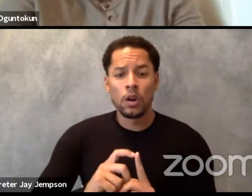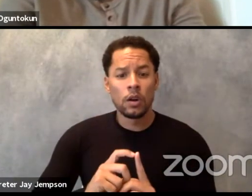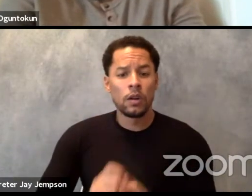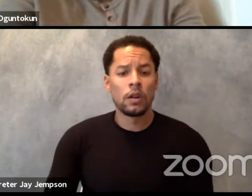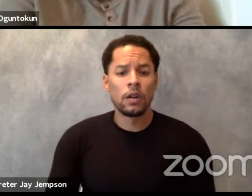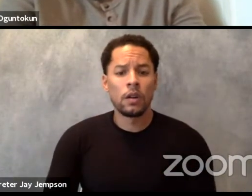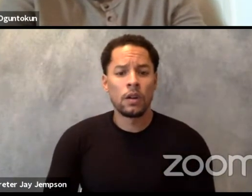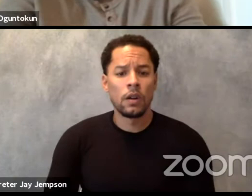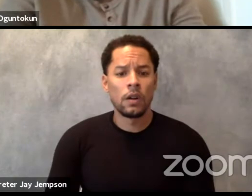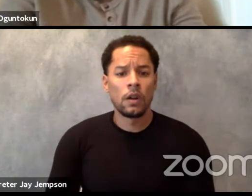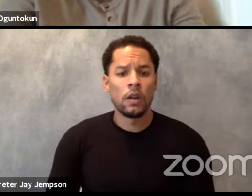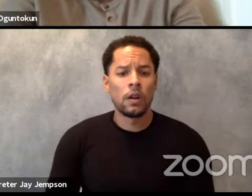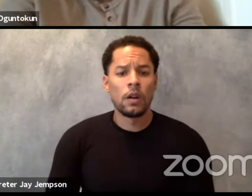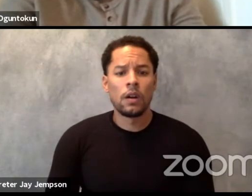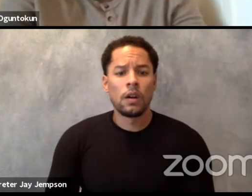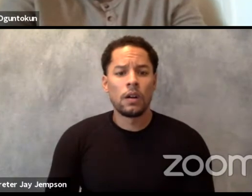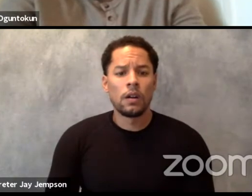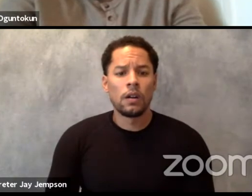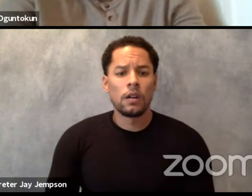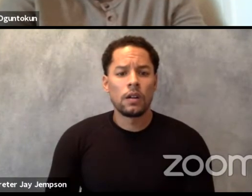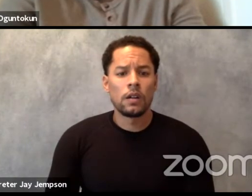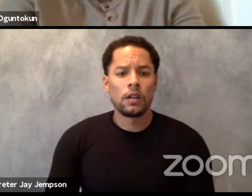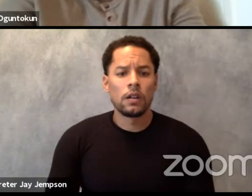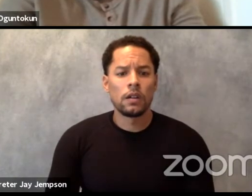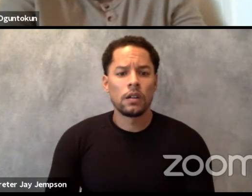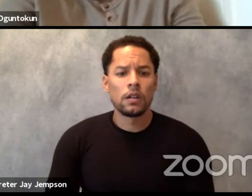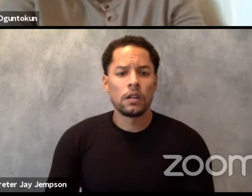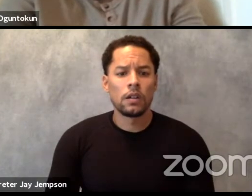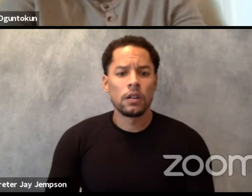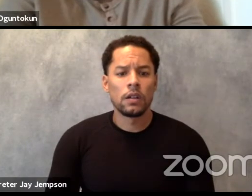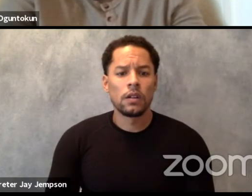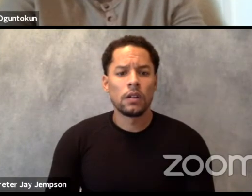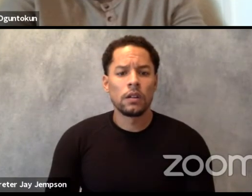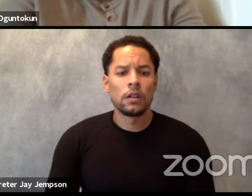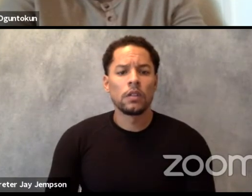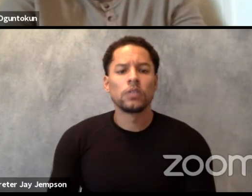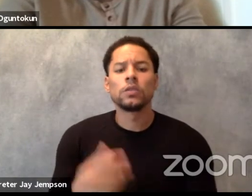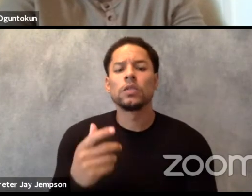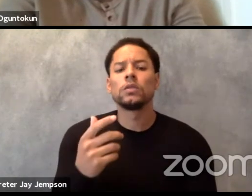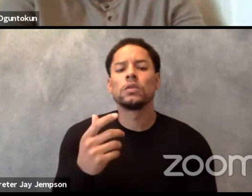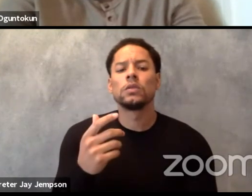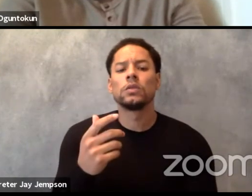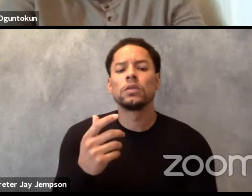So the three of you, the question is dramaturgy of nuance is a great term,